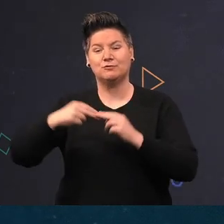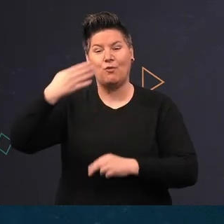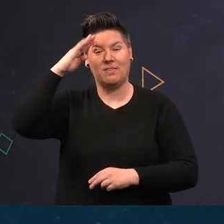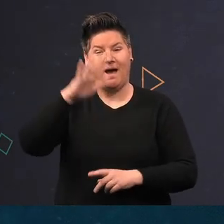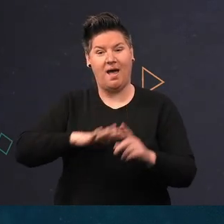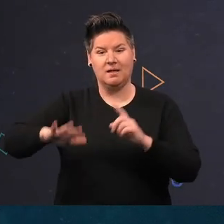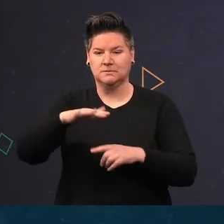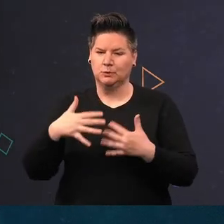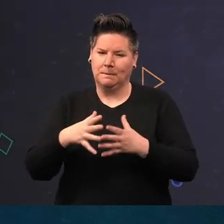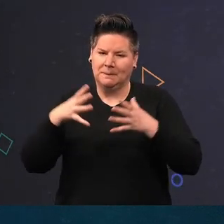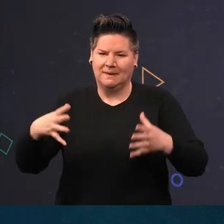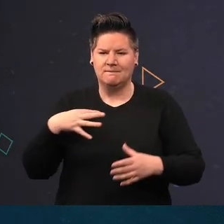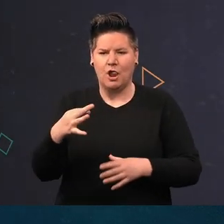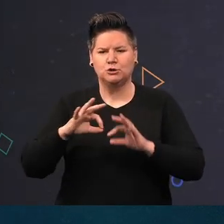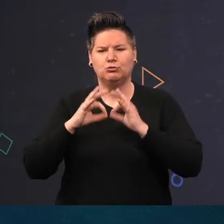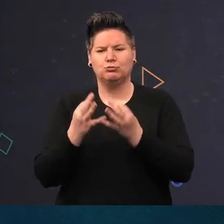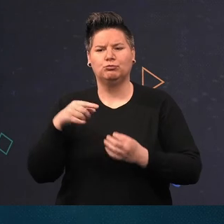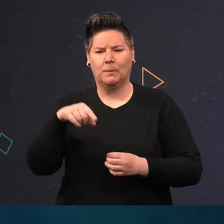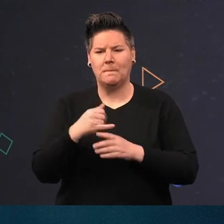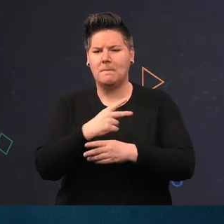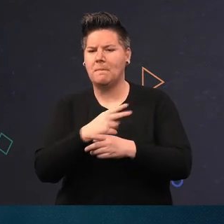volunteer groups participating in marine citizen science projects